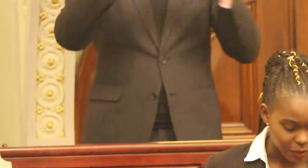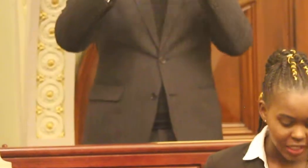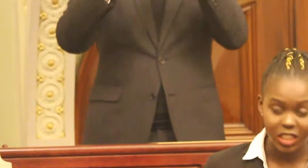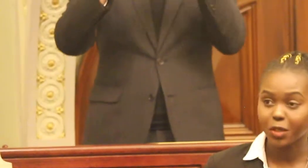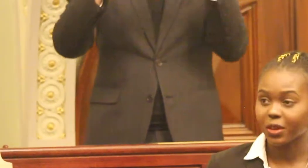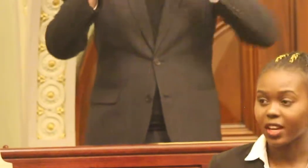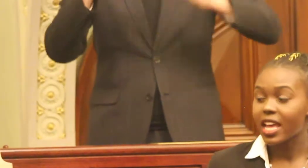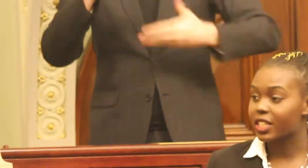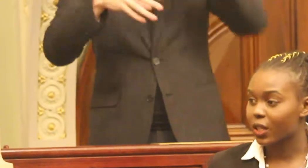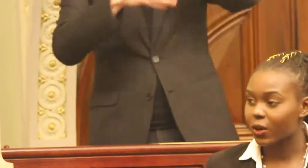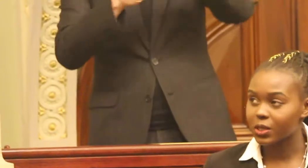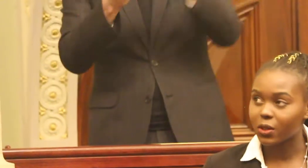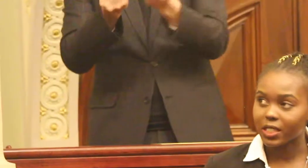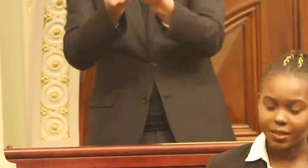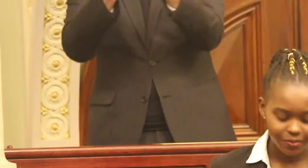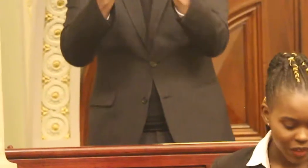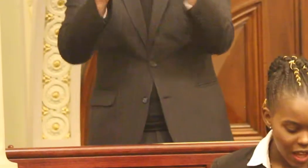that could be distributed into local stores.